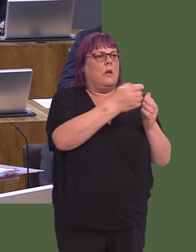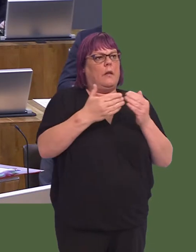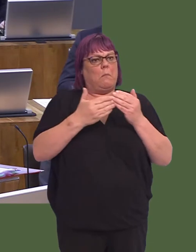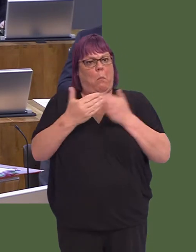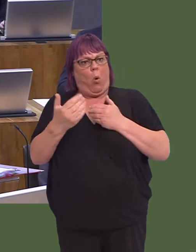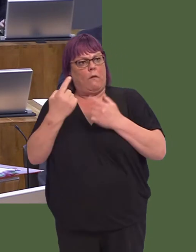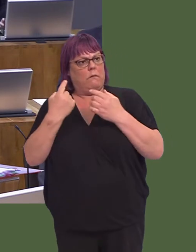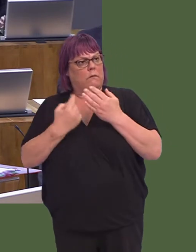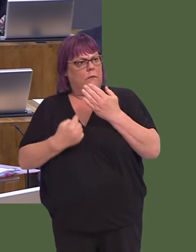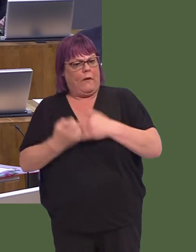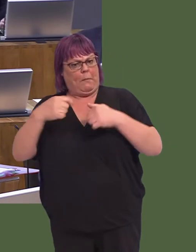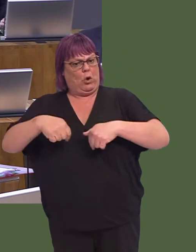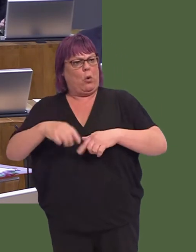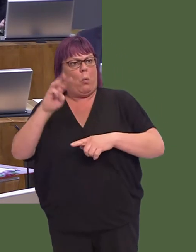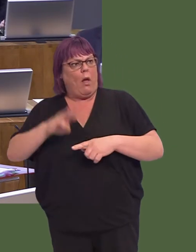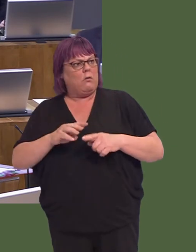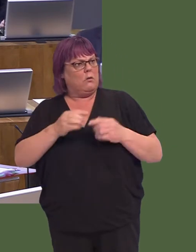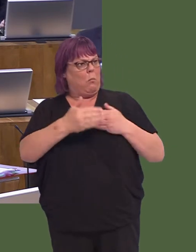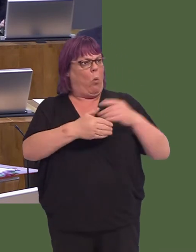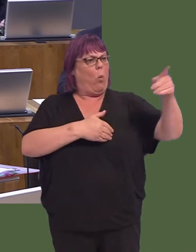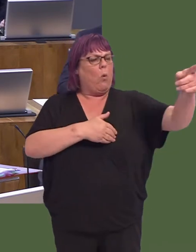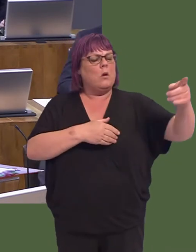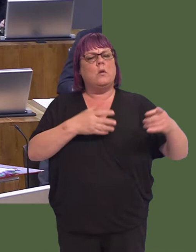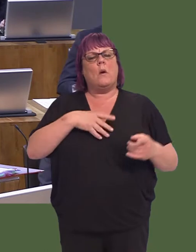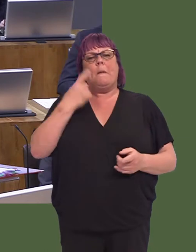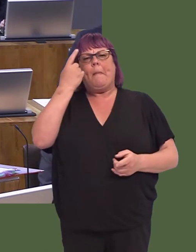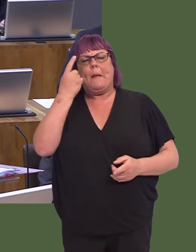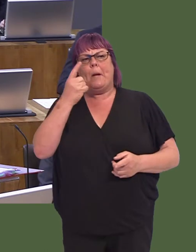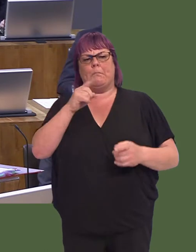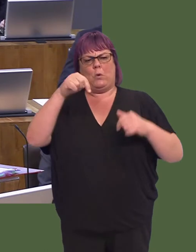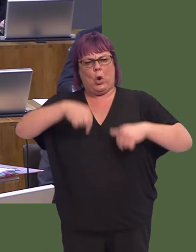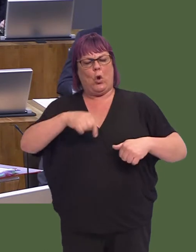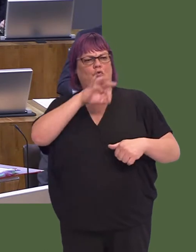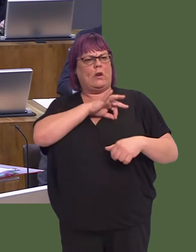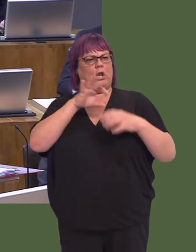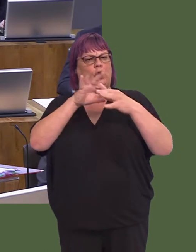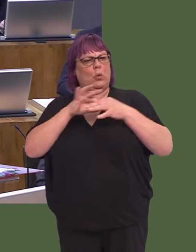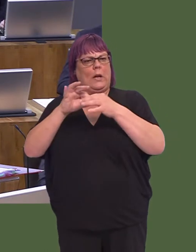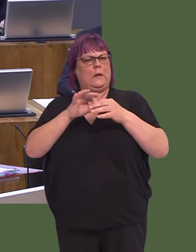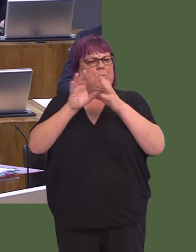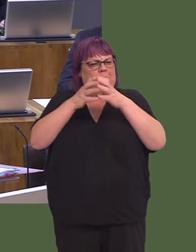is much greater than those available in Wales. So, we must consider how far some of these credit unions wish to go.